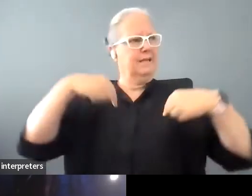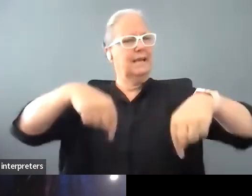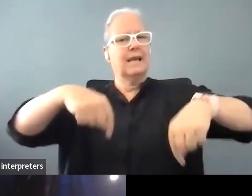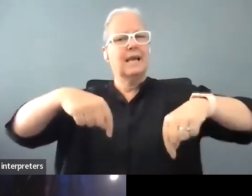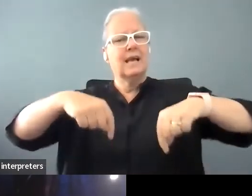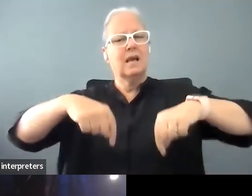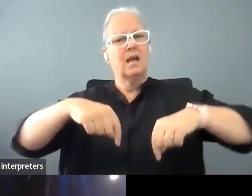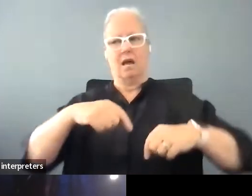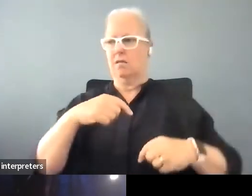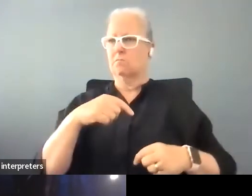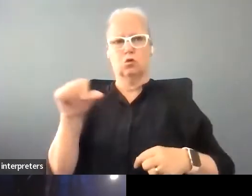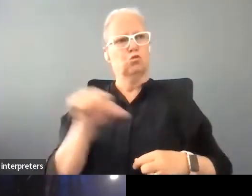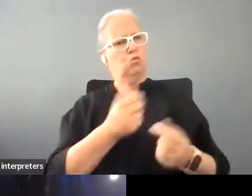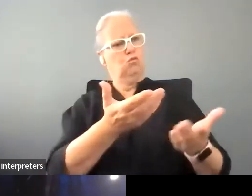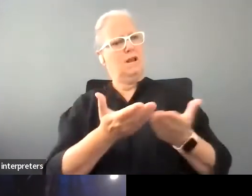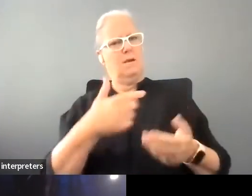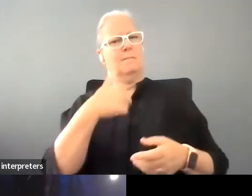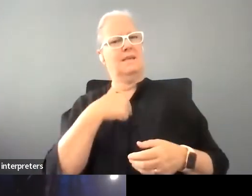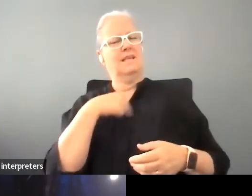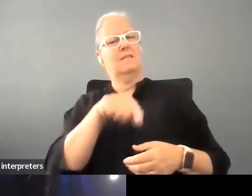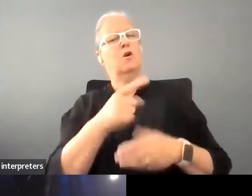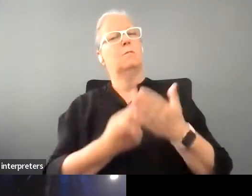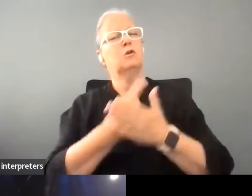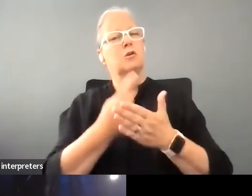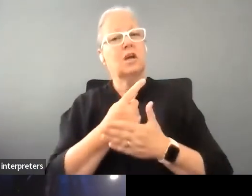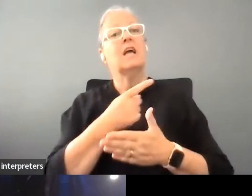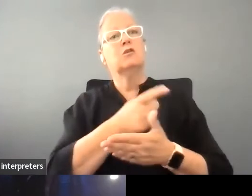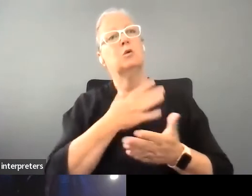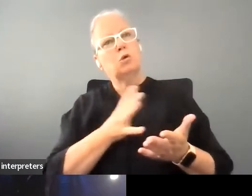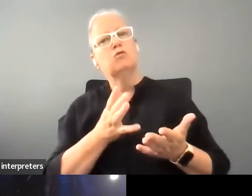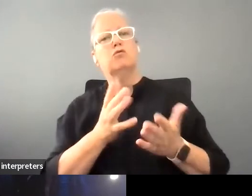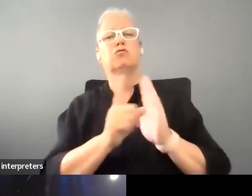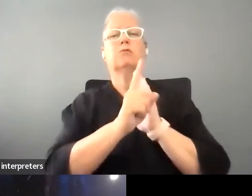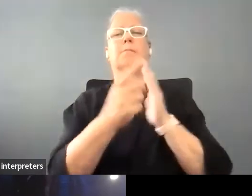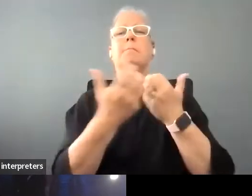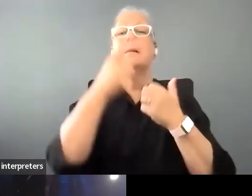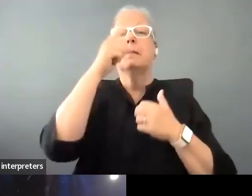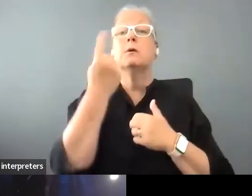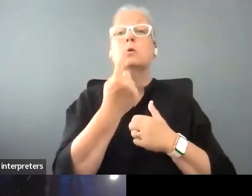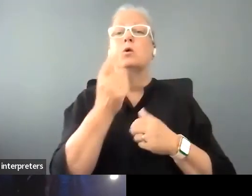that and she was representing a lot of people who didn't have it. So do you think her her childhood